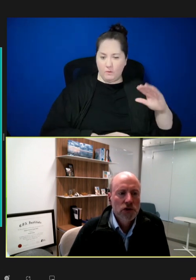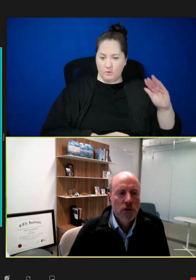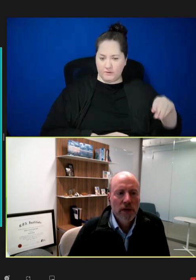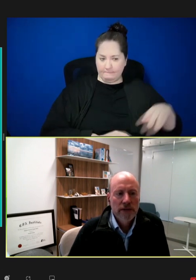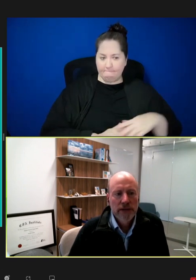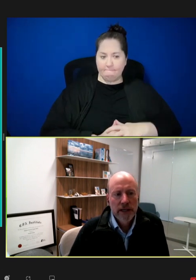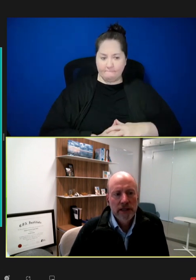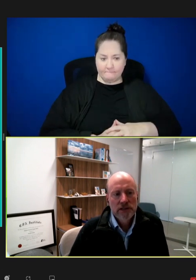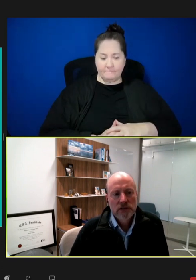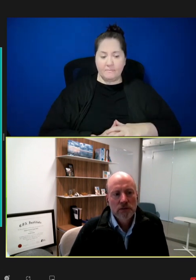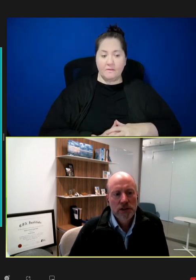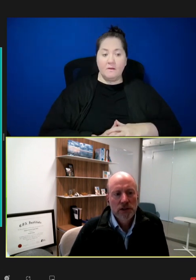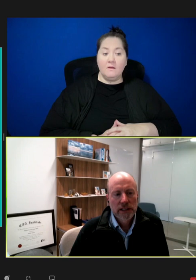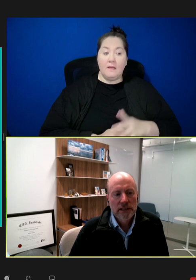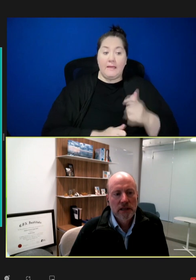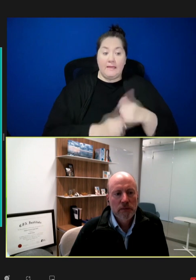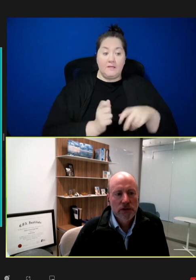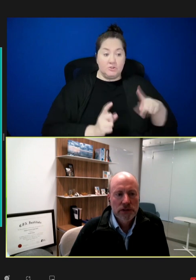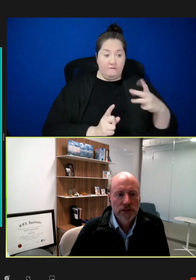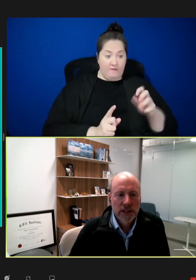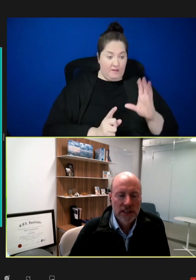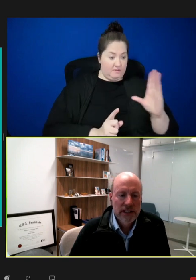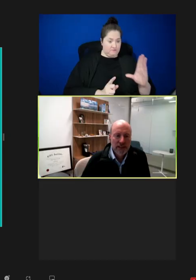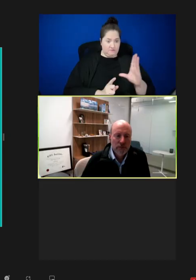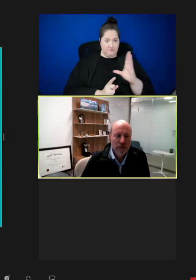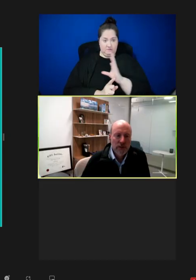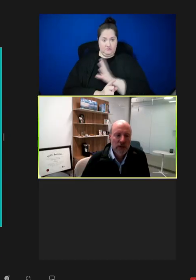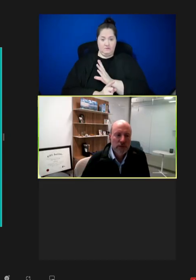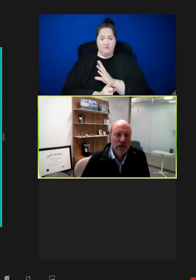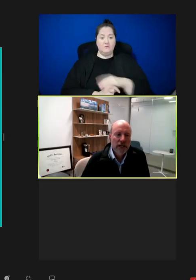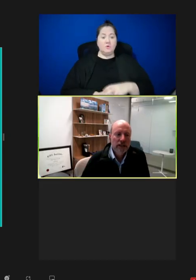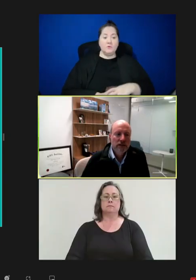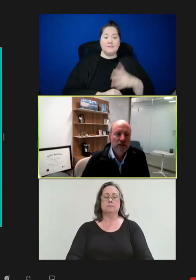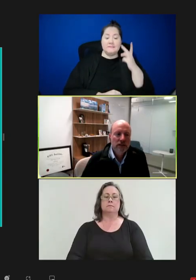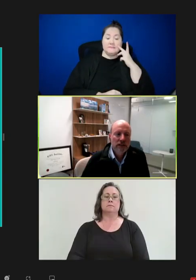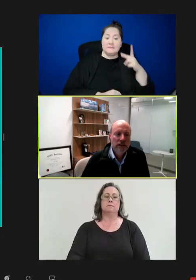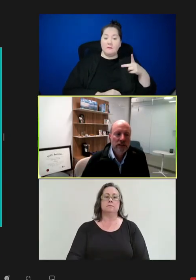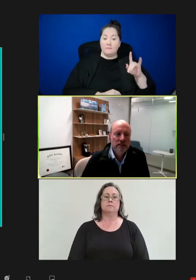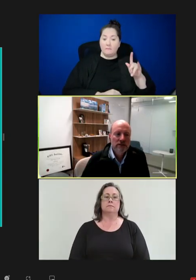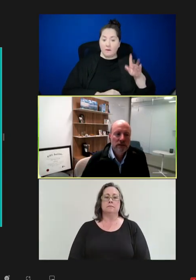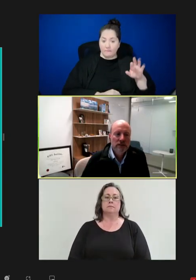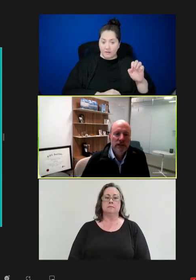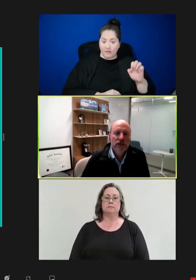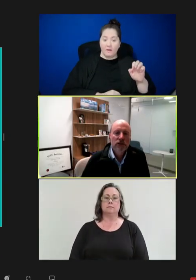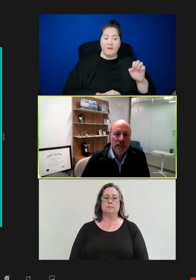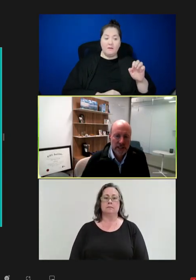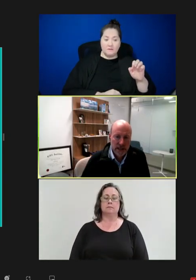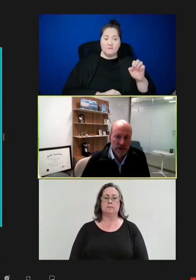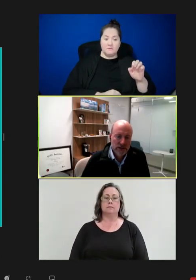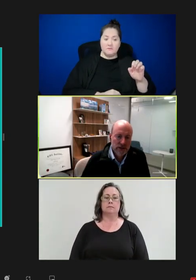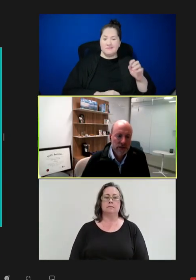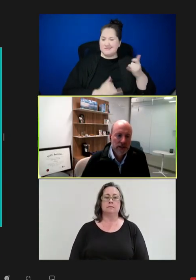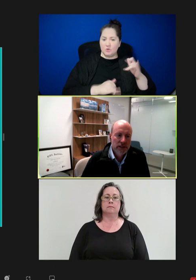So, by phase, when you look at these numbers, you can see that the pipeline is very early stage.